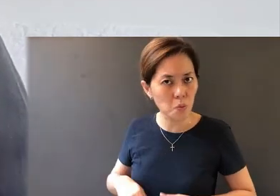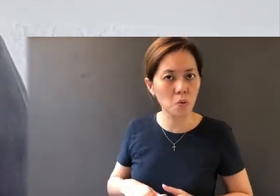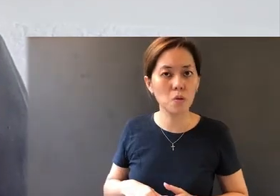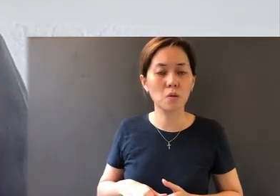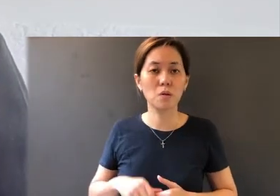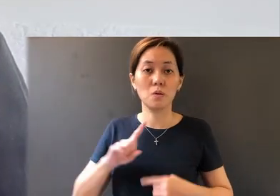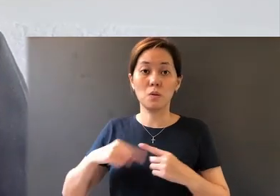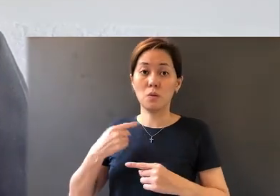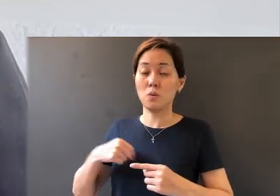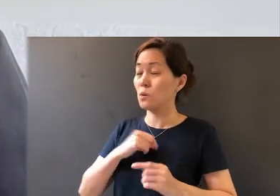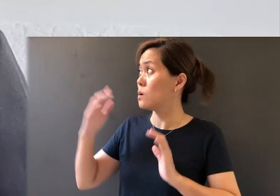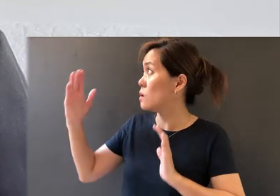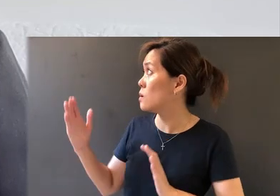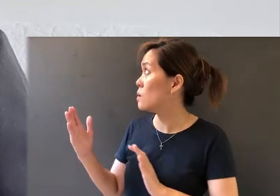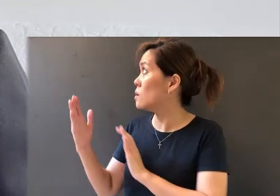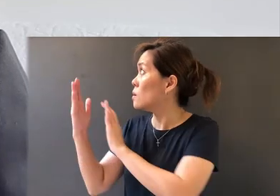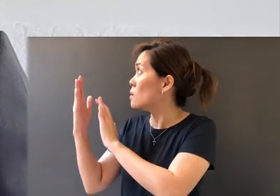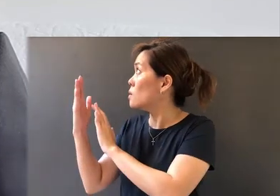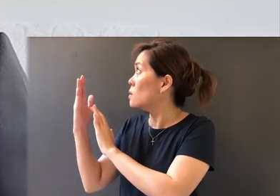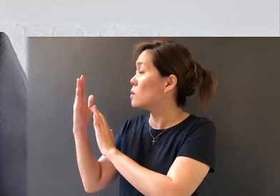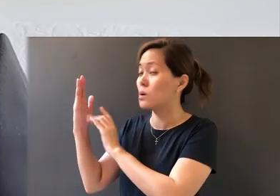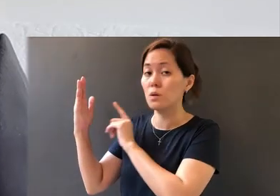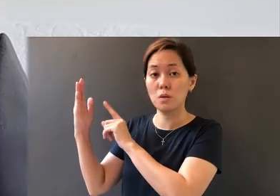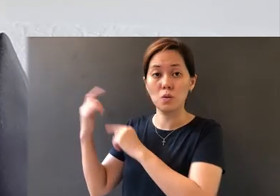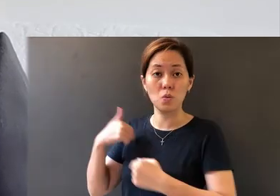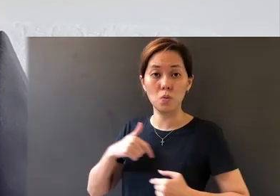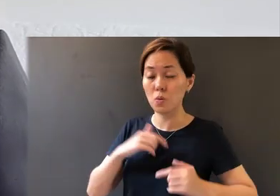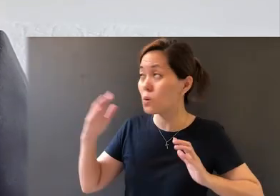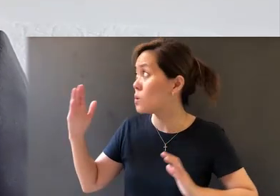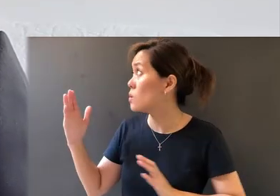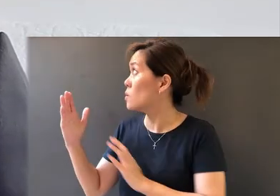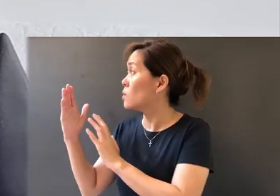Lord, we have to know